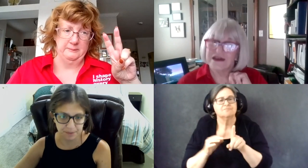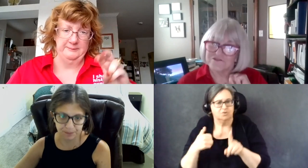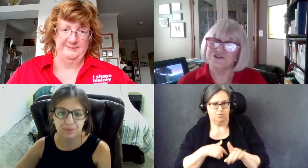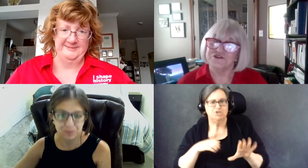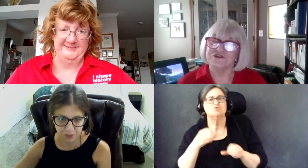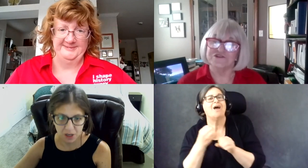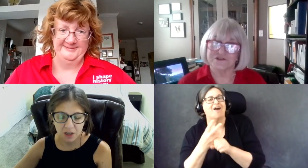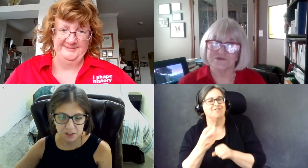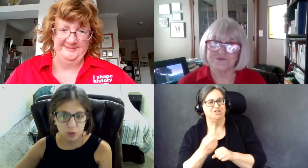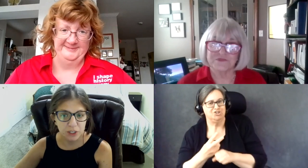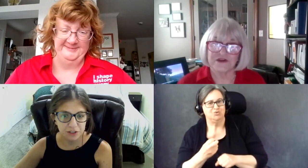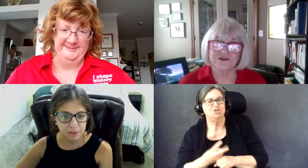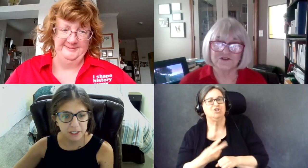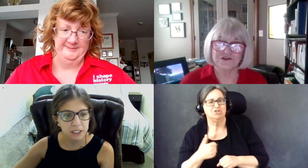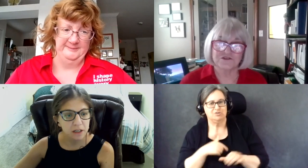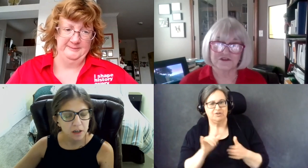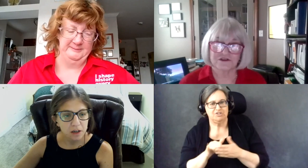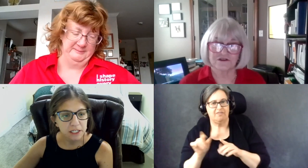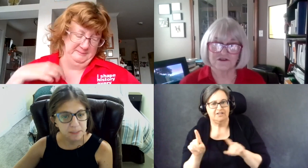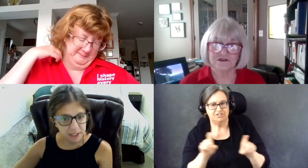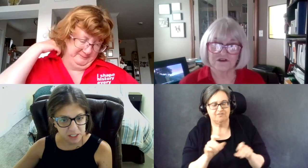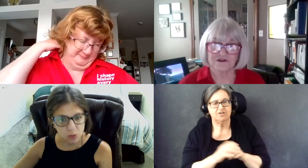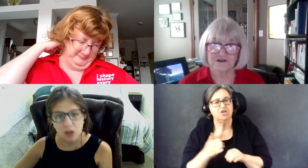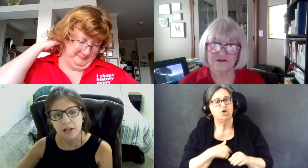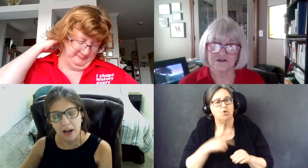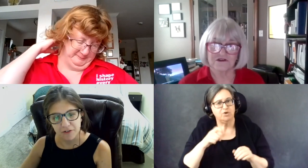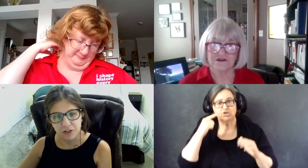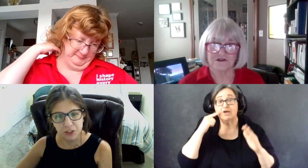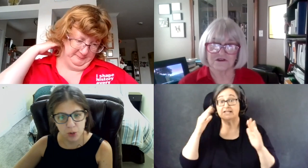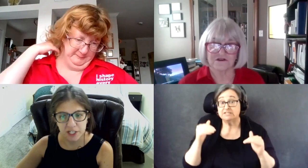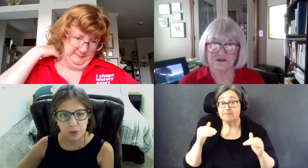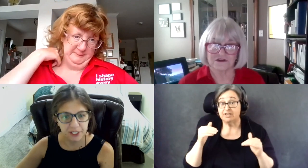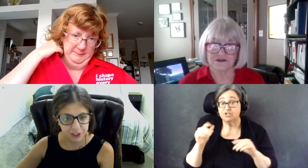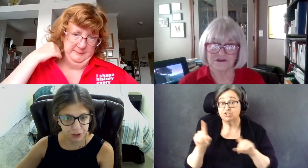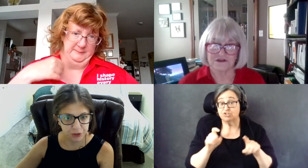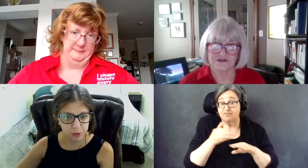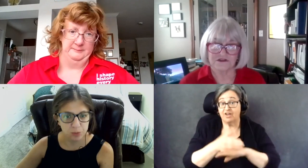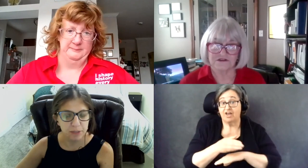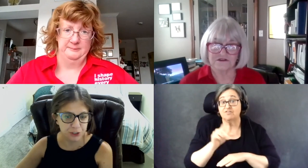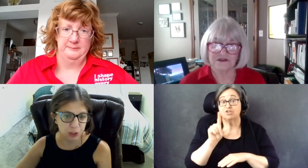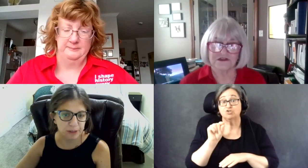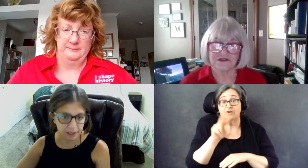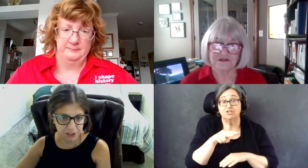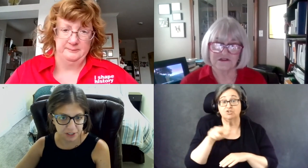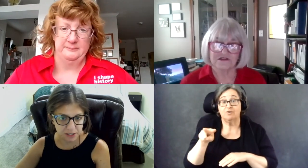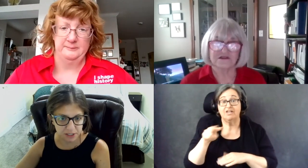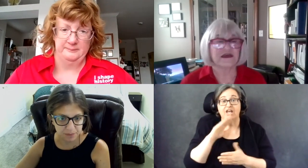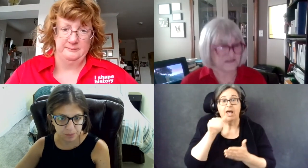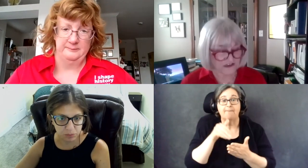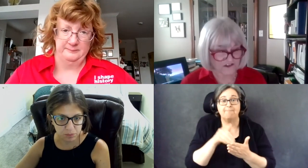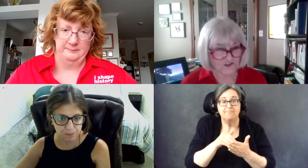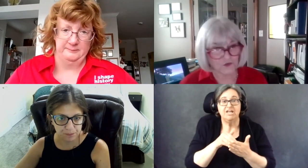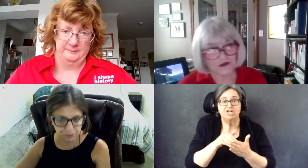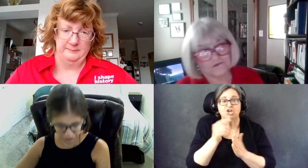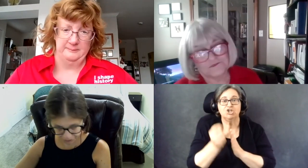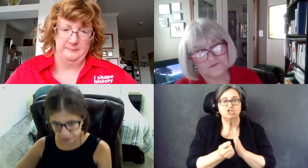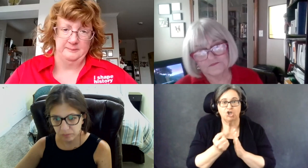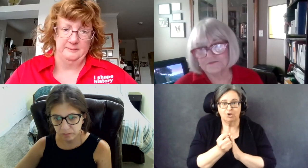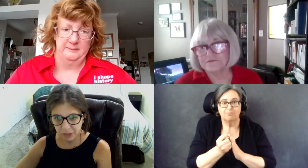So we should be expecting one after 2021 midterm election.